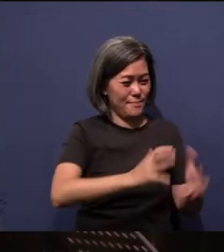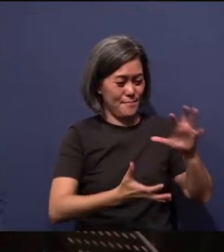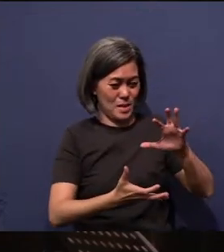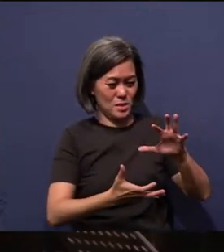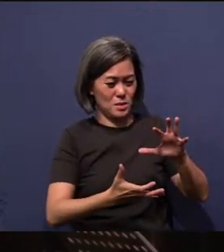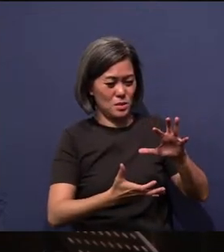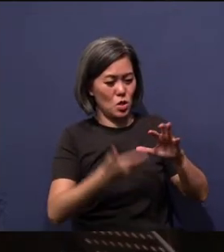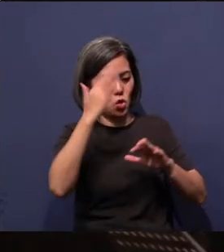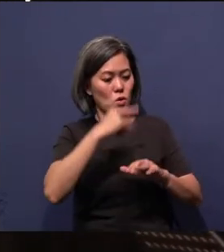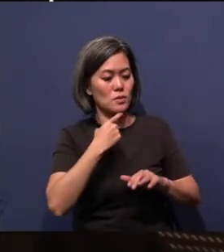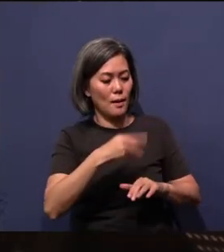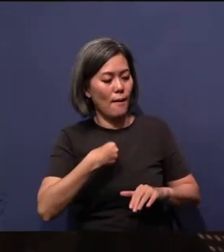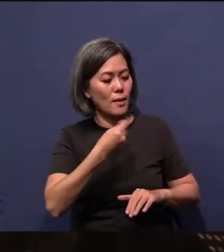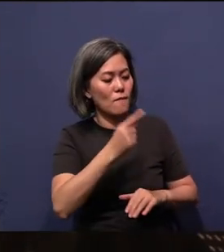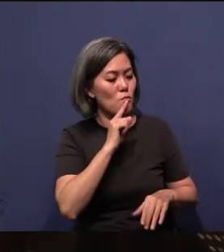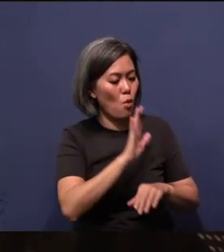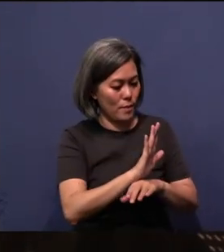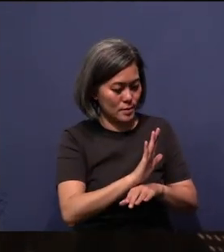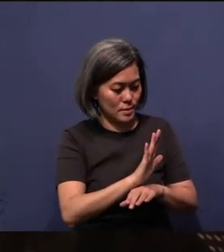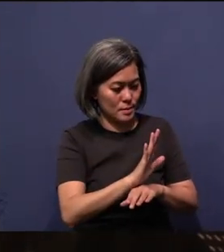"I give you a promise. I give you Christ."